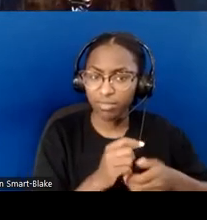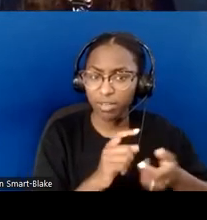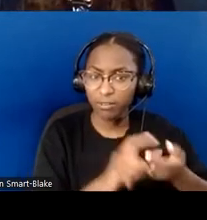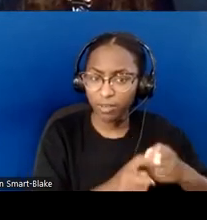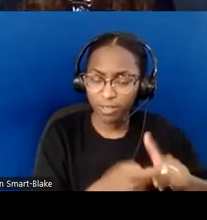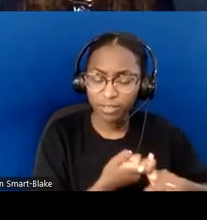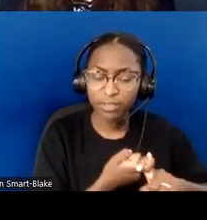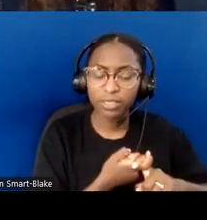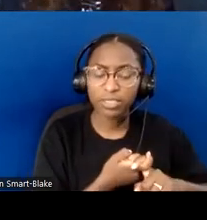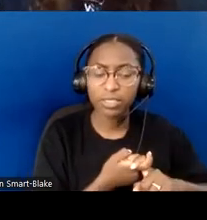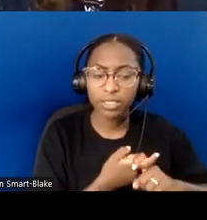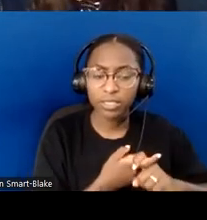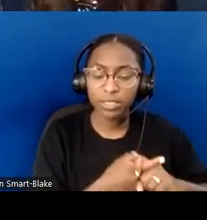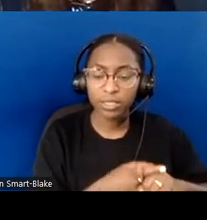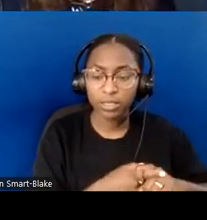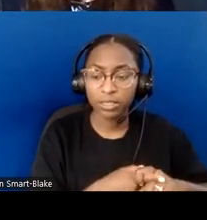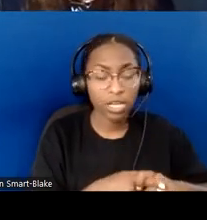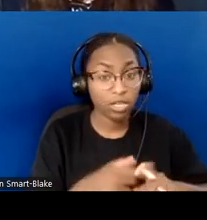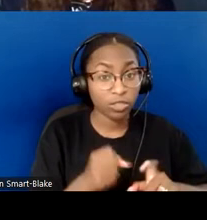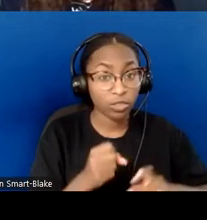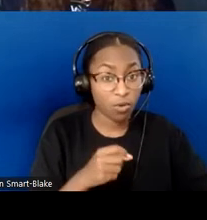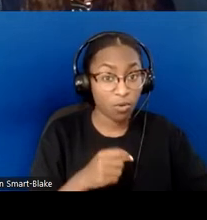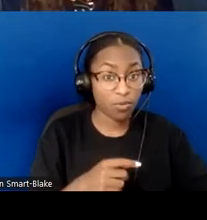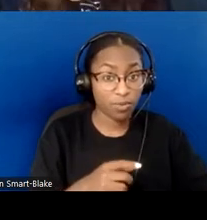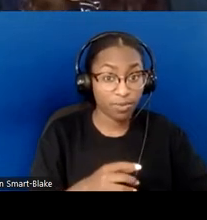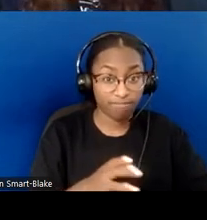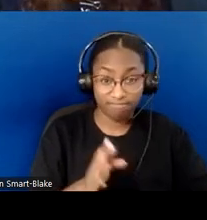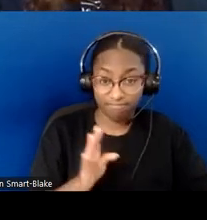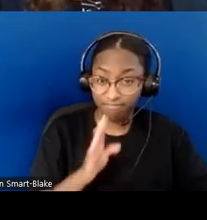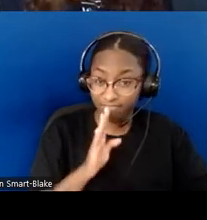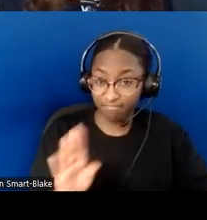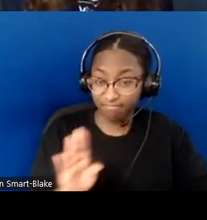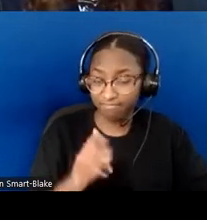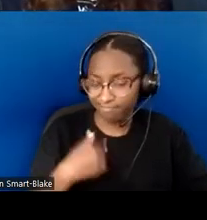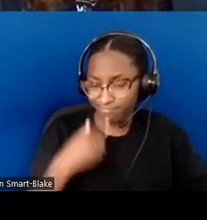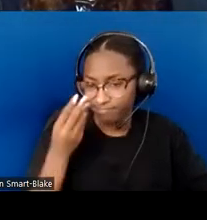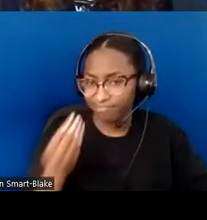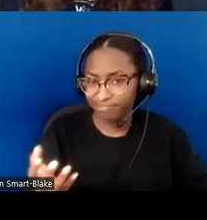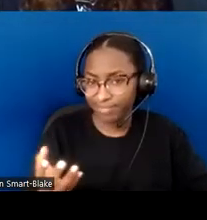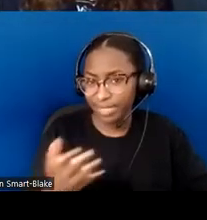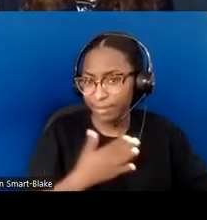to pray for the other person, that they were going through a grieving experience.